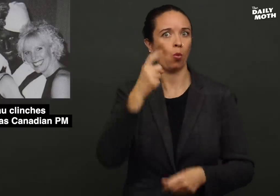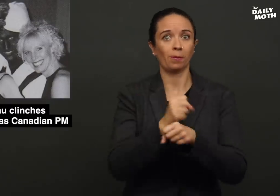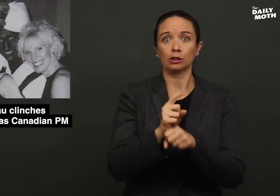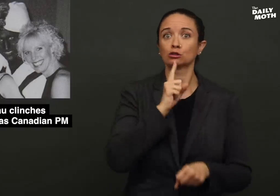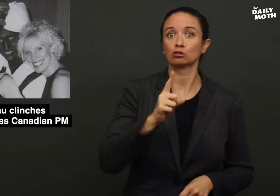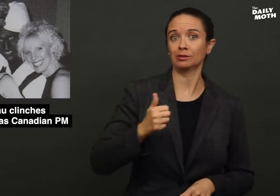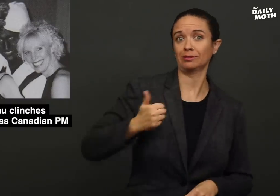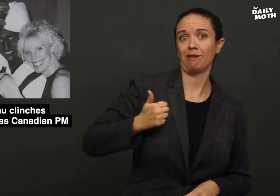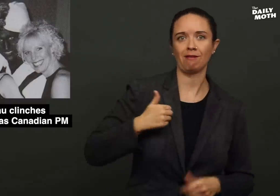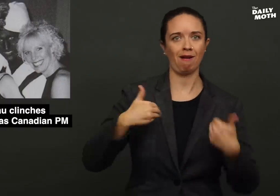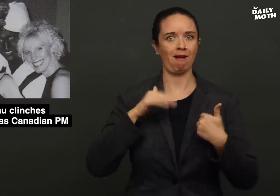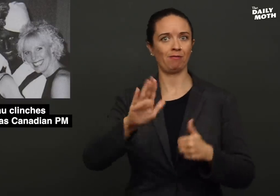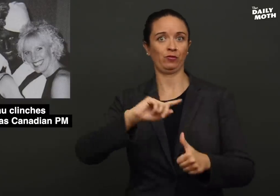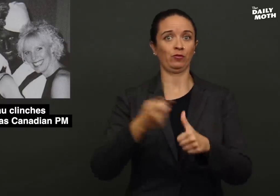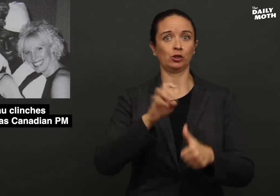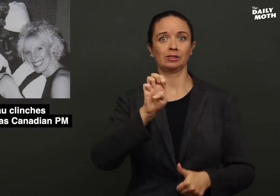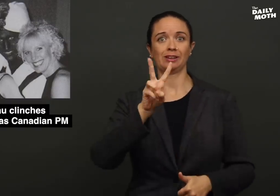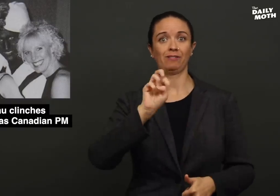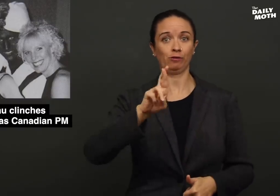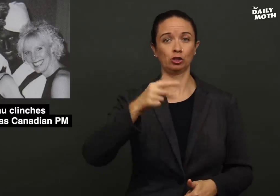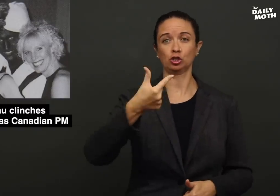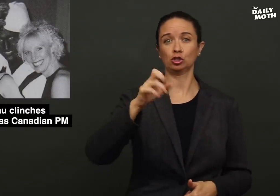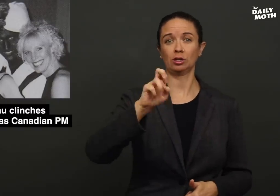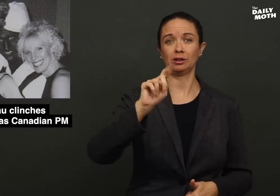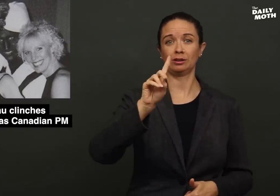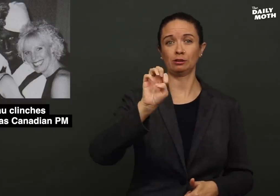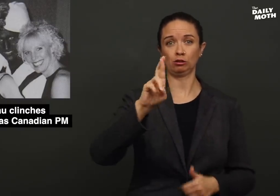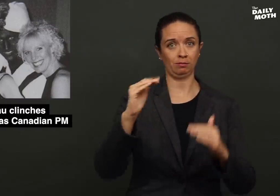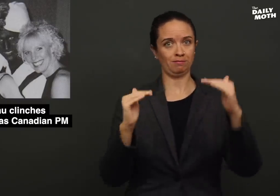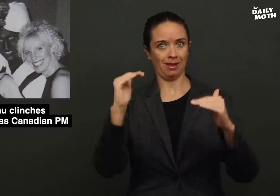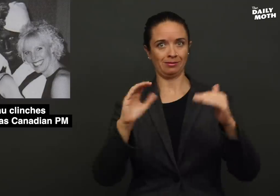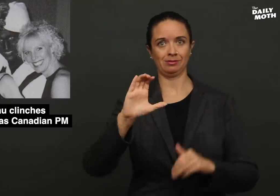making sure Canada had their first-ever gender-balanced